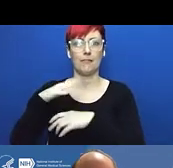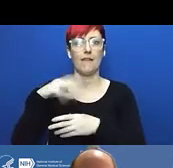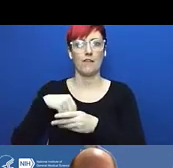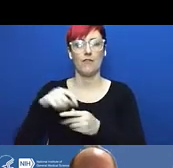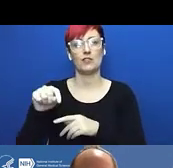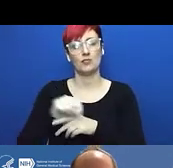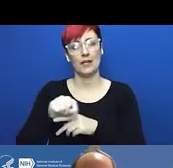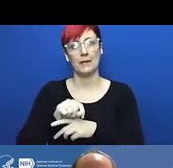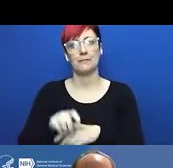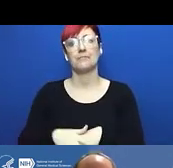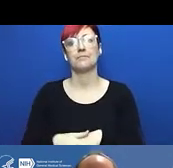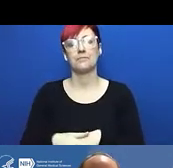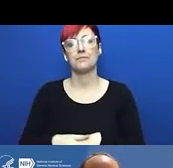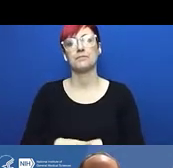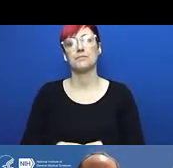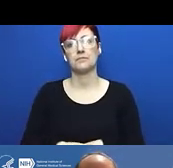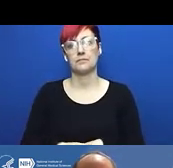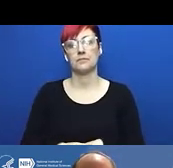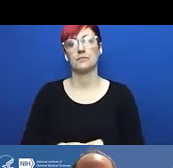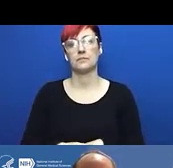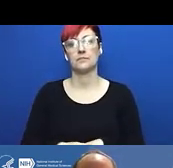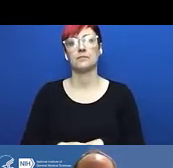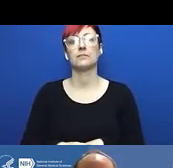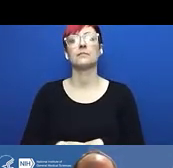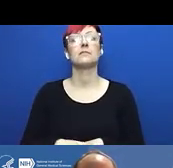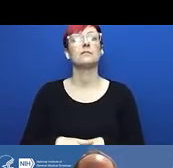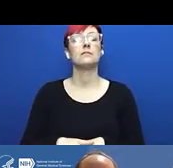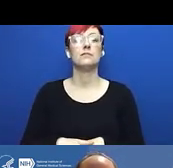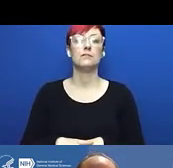that this is not in any way unique to the University of Hawaii.